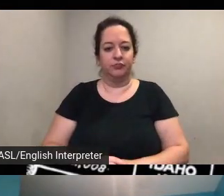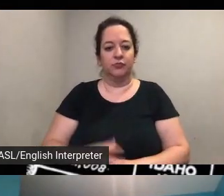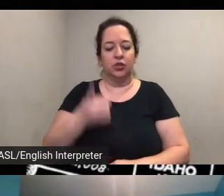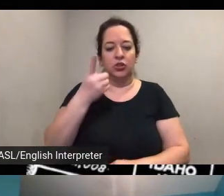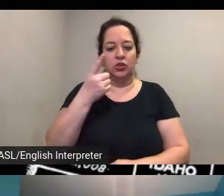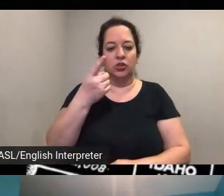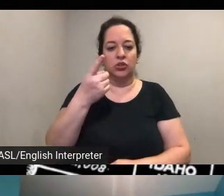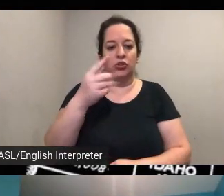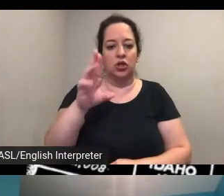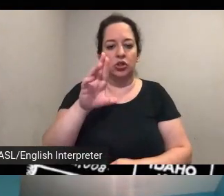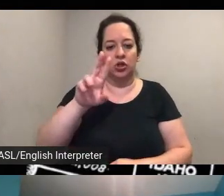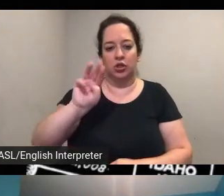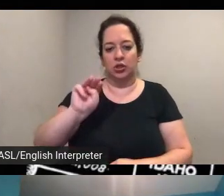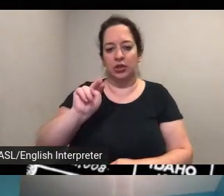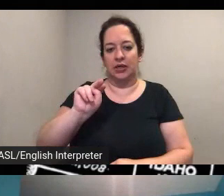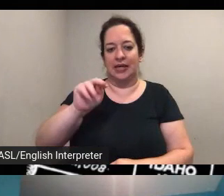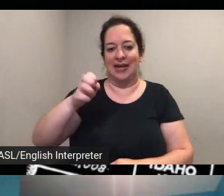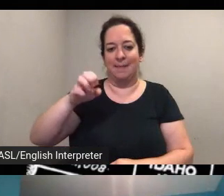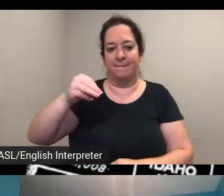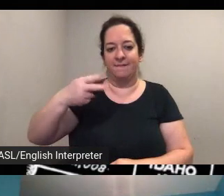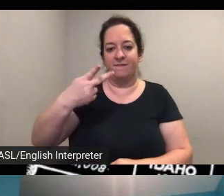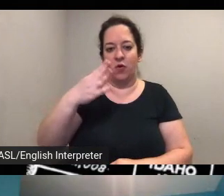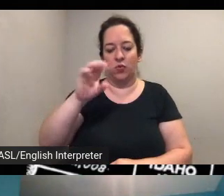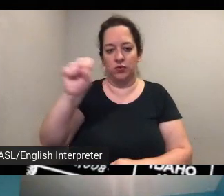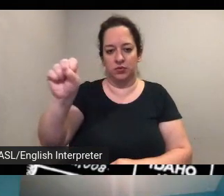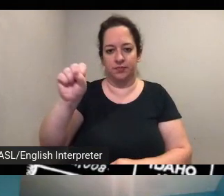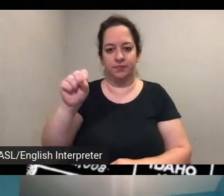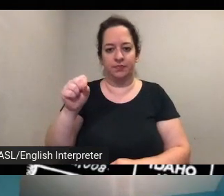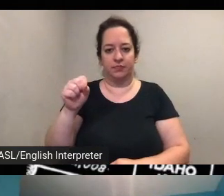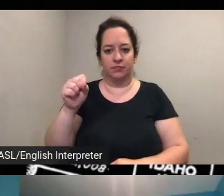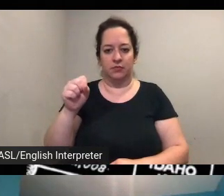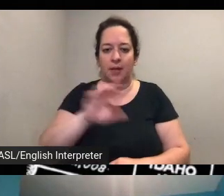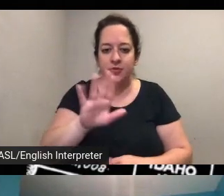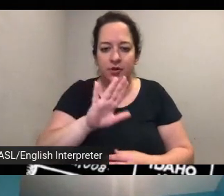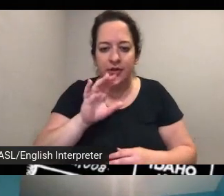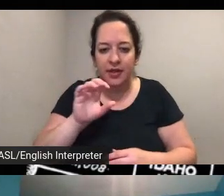this coming fall and those um locations uh as well as the